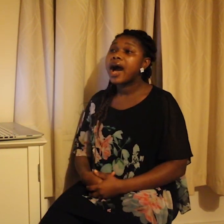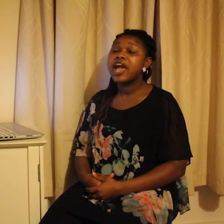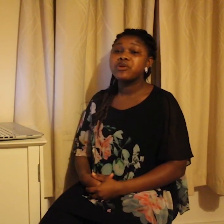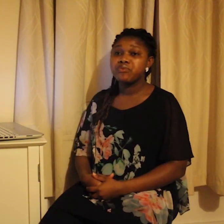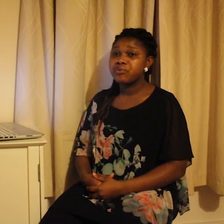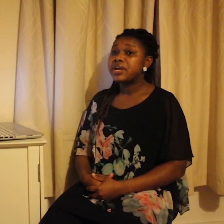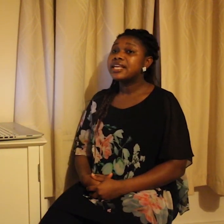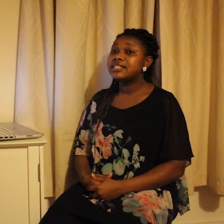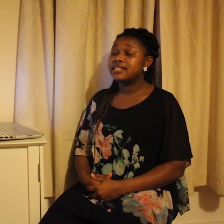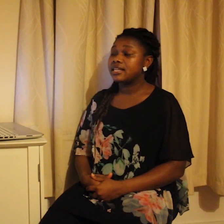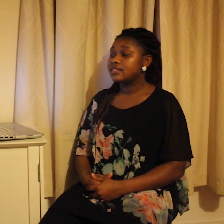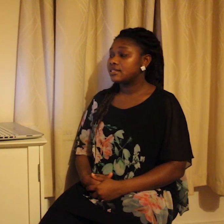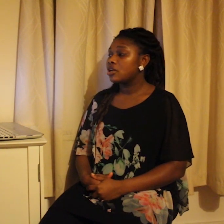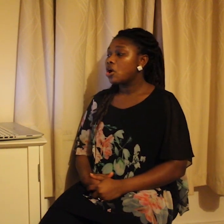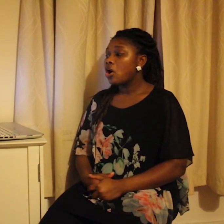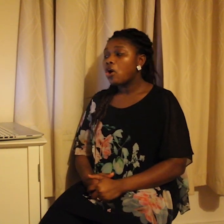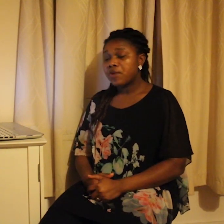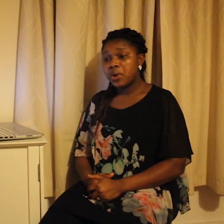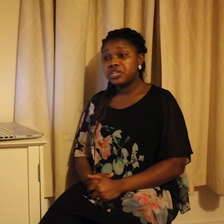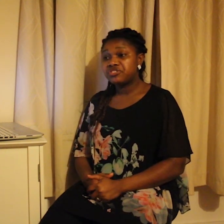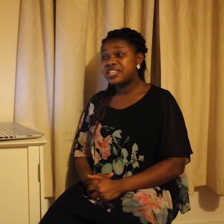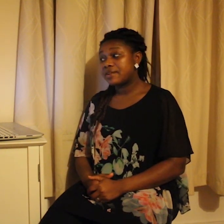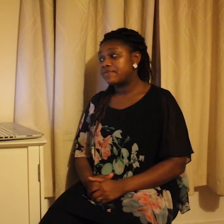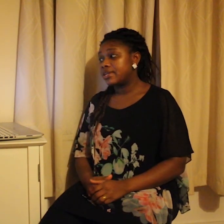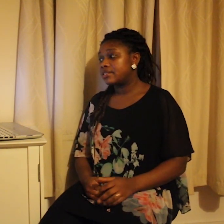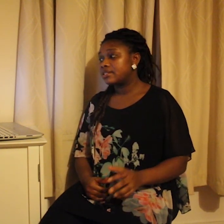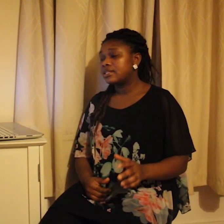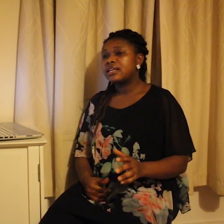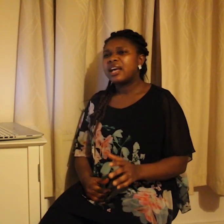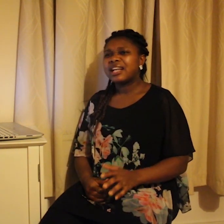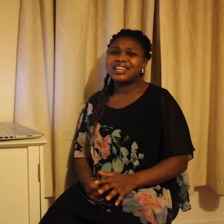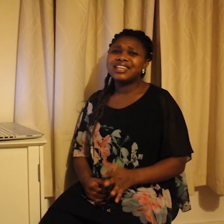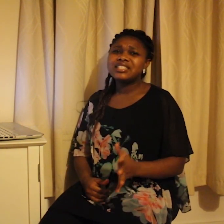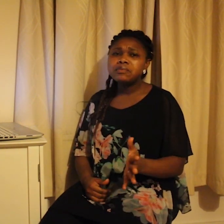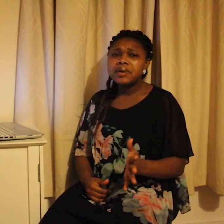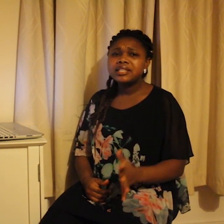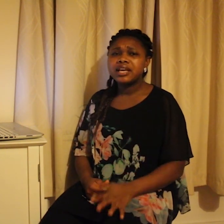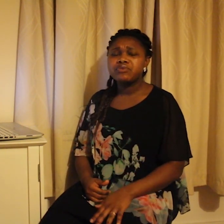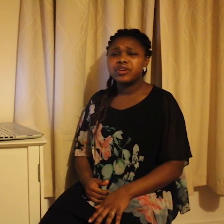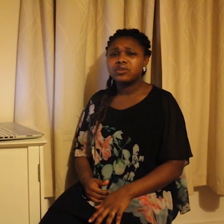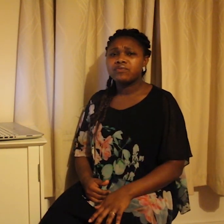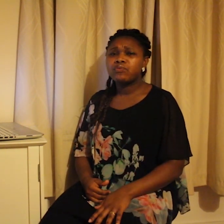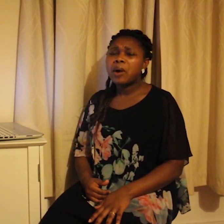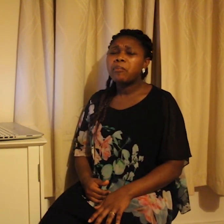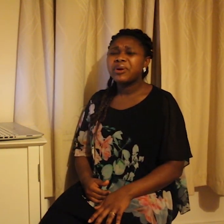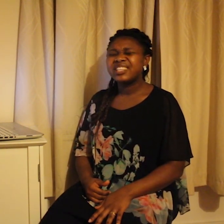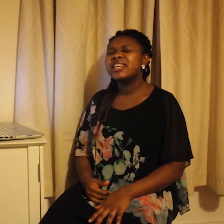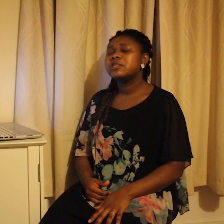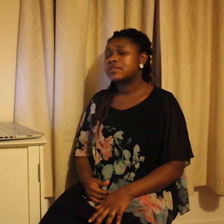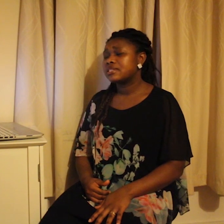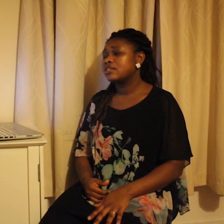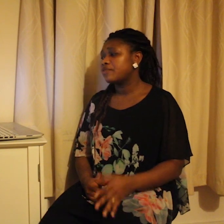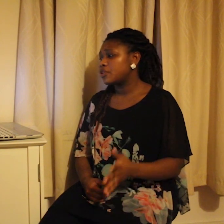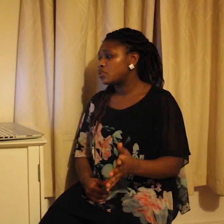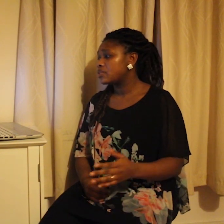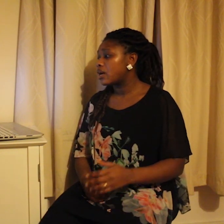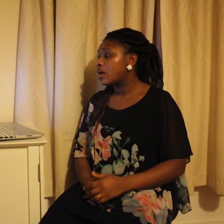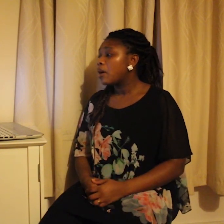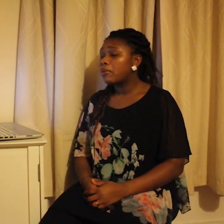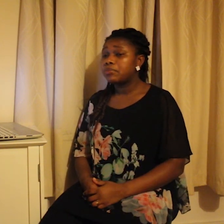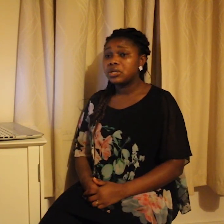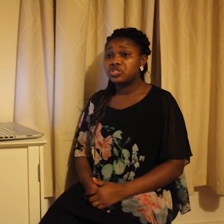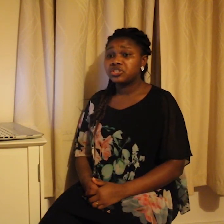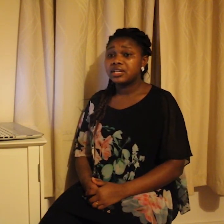high incidence of hereditary deafness at an estimated rate of 1.8% of the total population